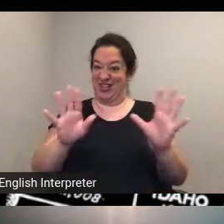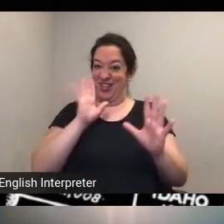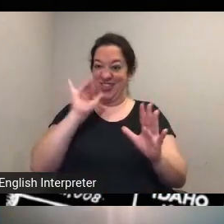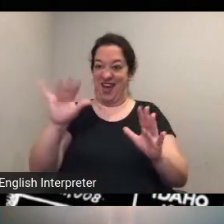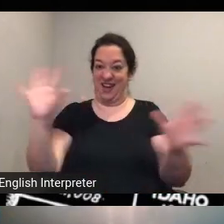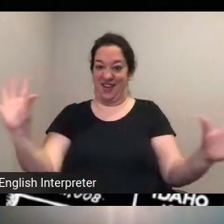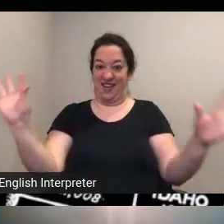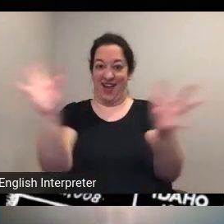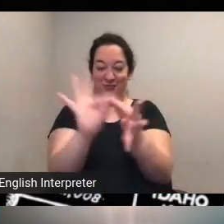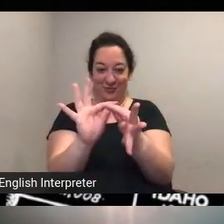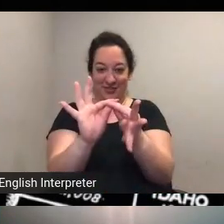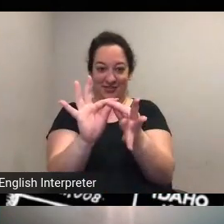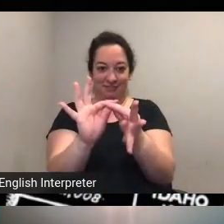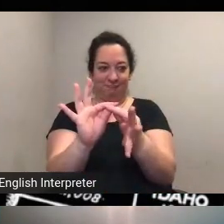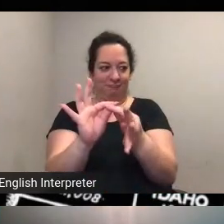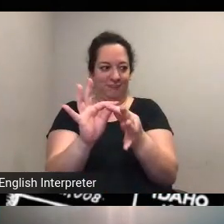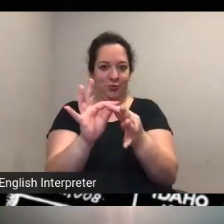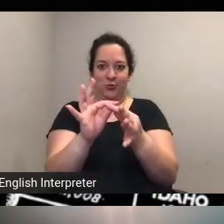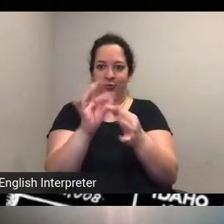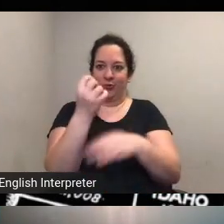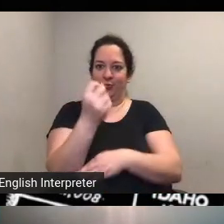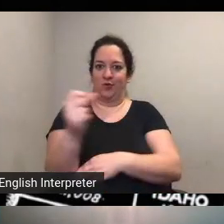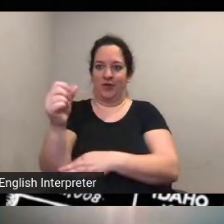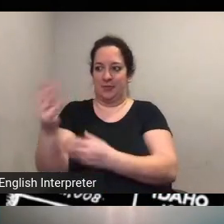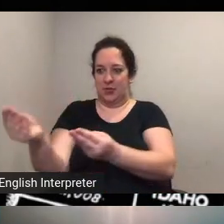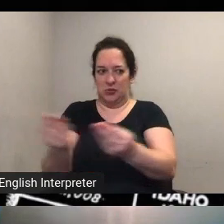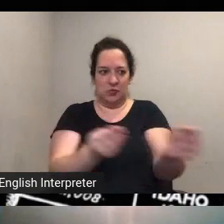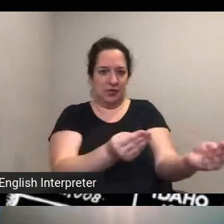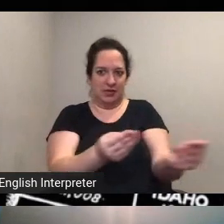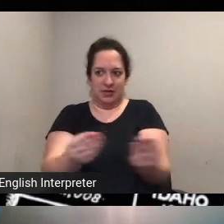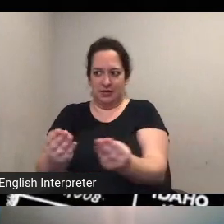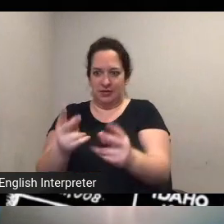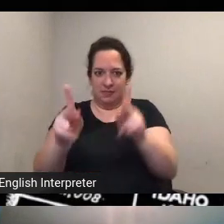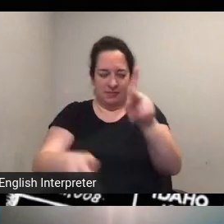kind of moving between people okay this person was connected to this person